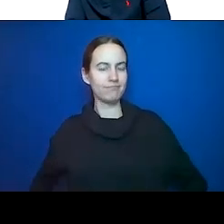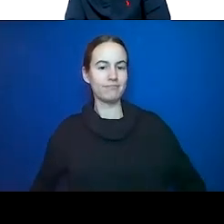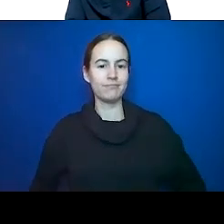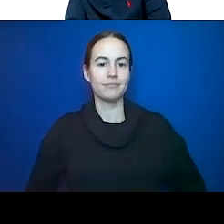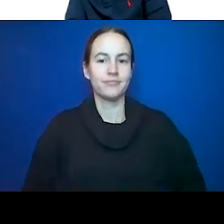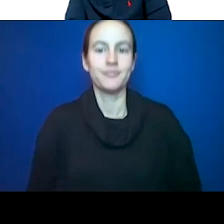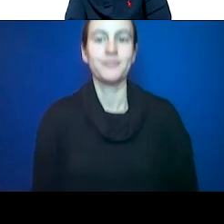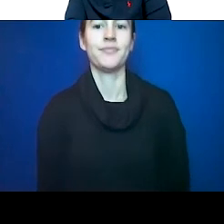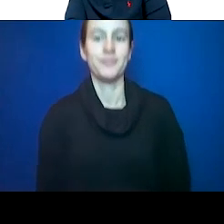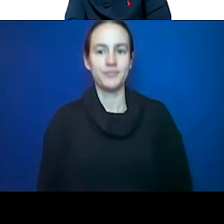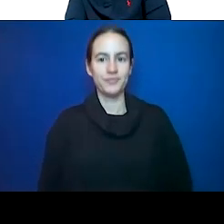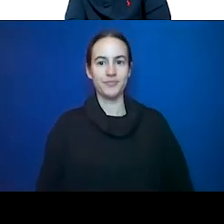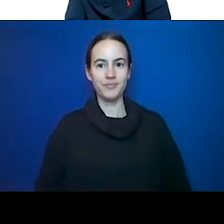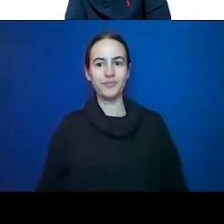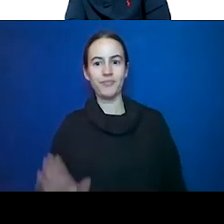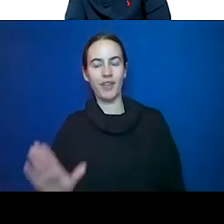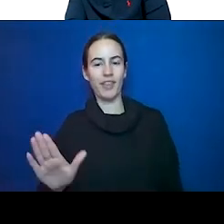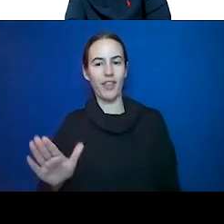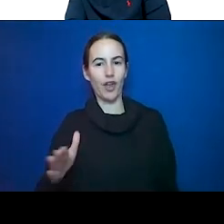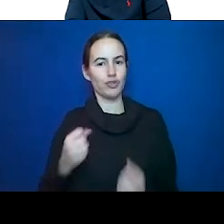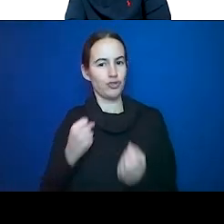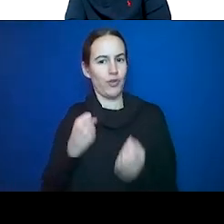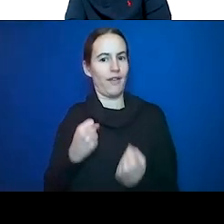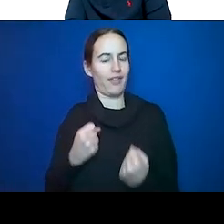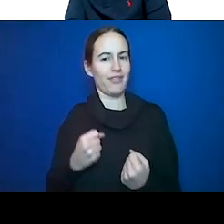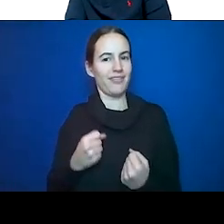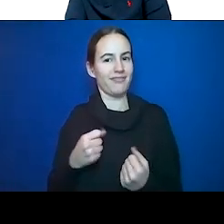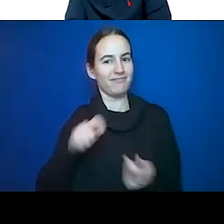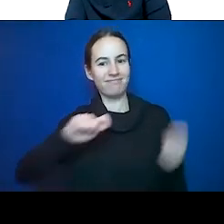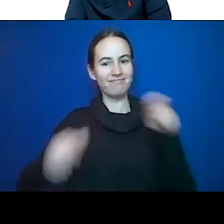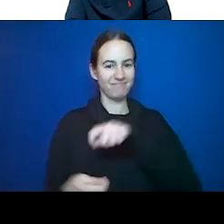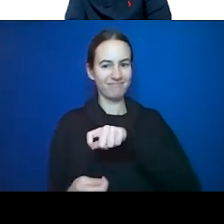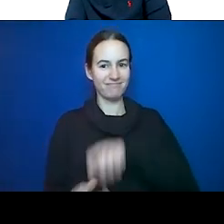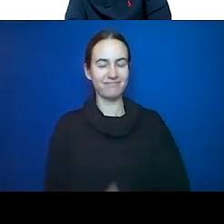strength and again, it is a